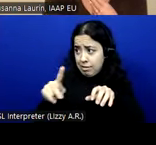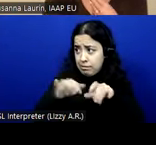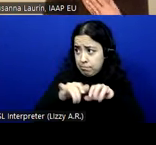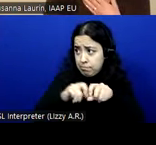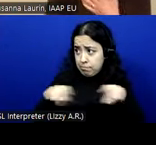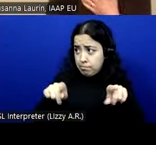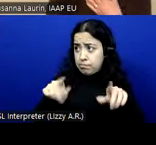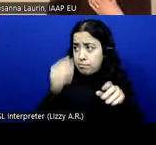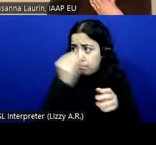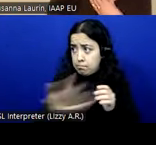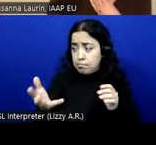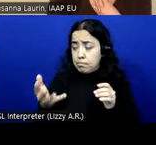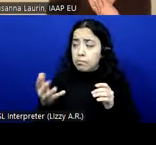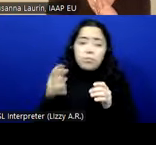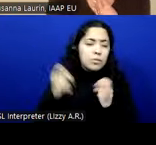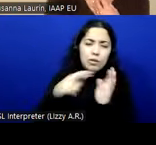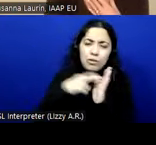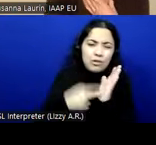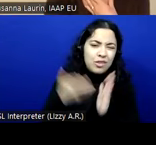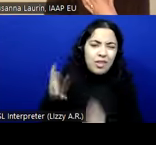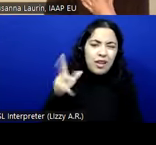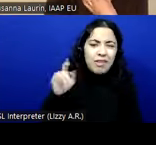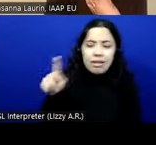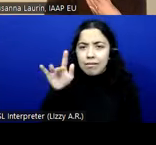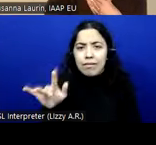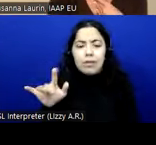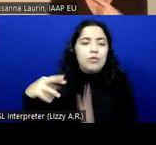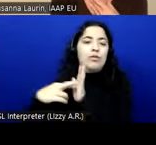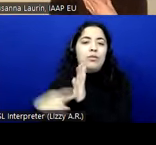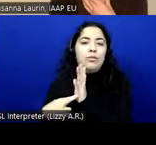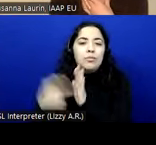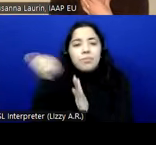please. You can just register there, and you can ask any question. The certification specialists